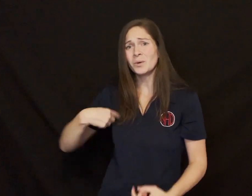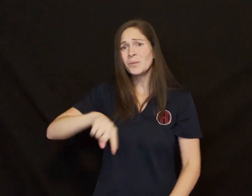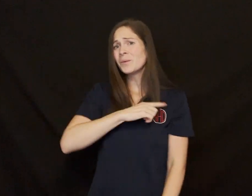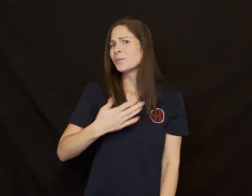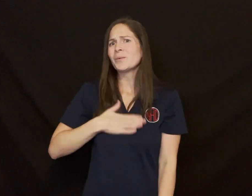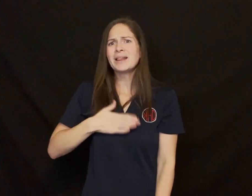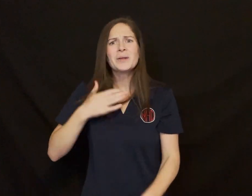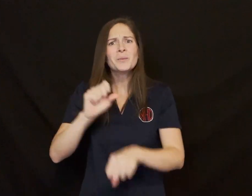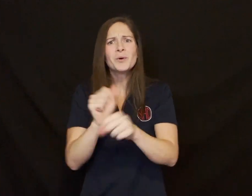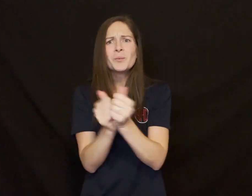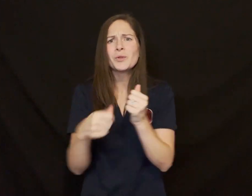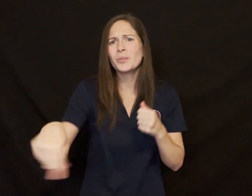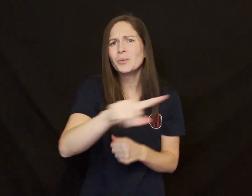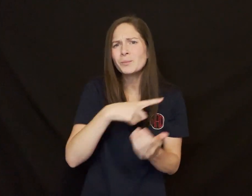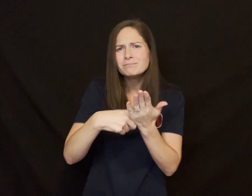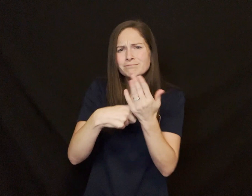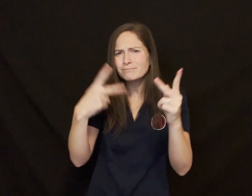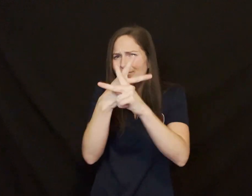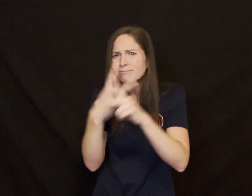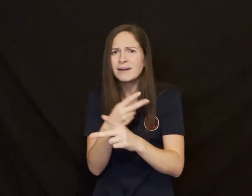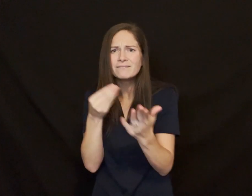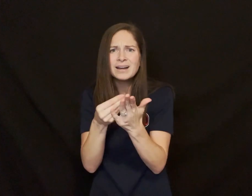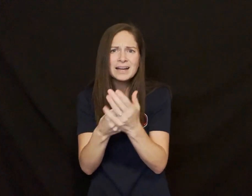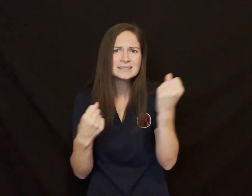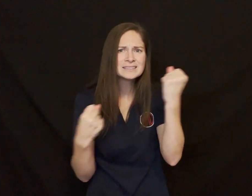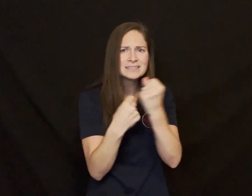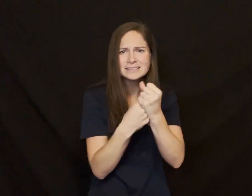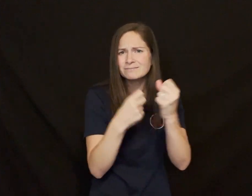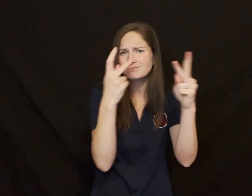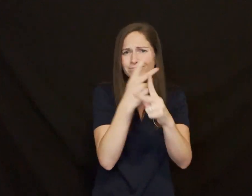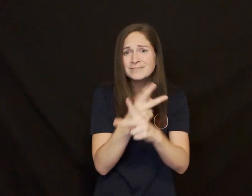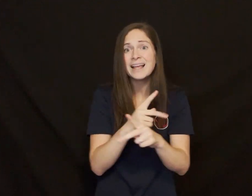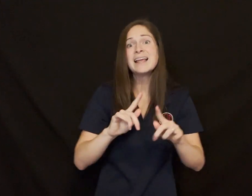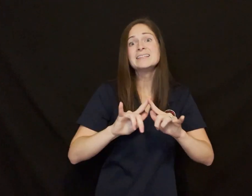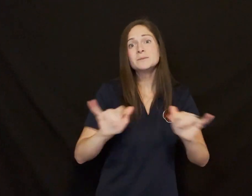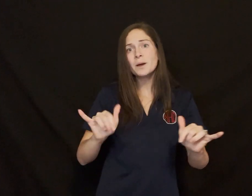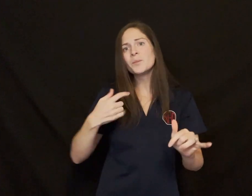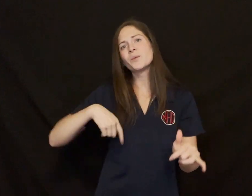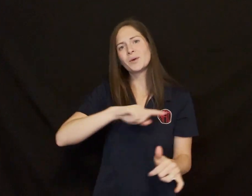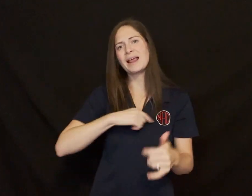We will work with you to help you find funding support